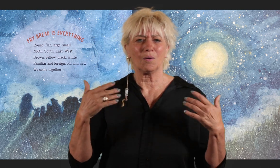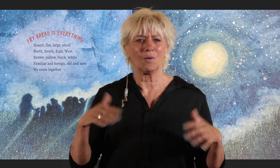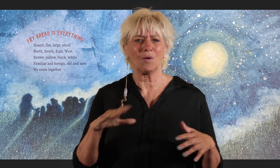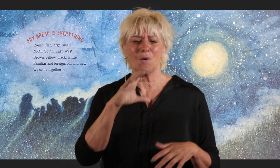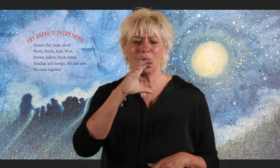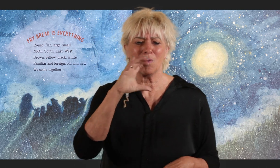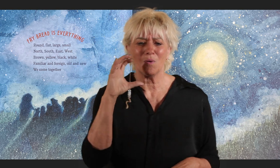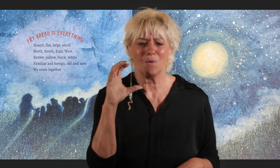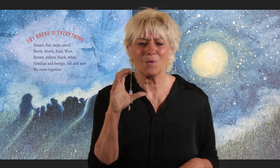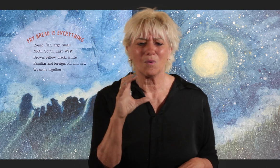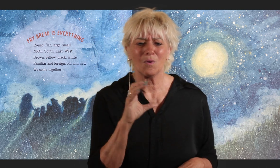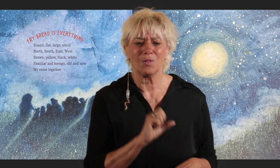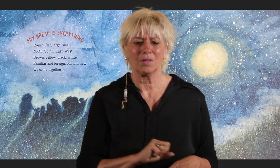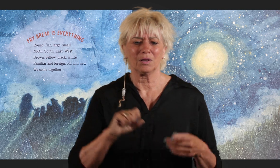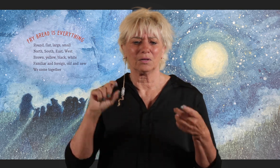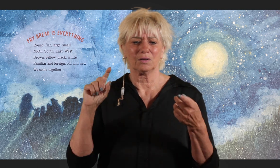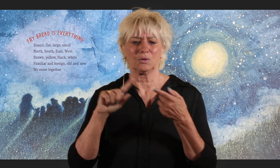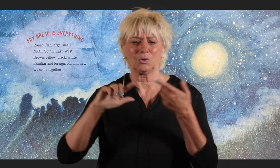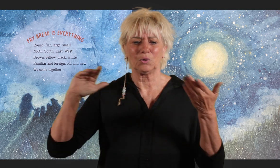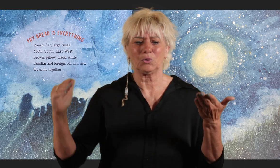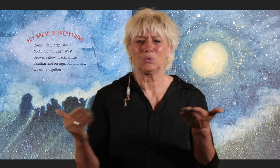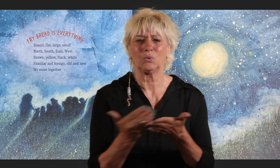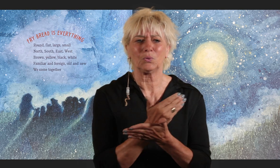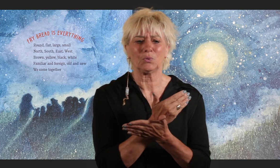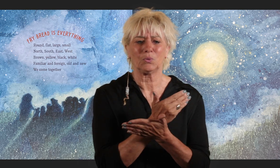old and new